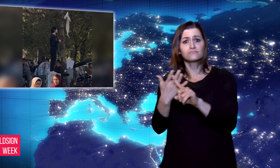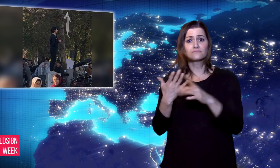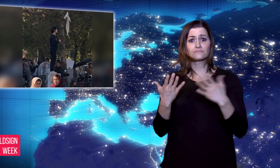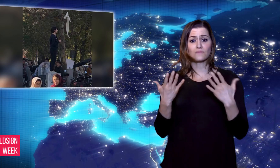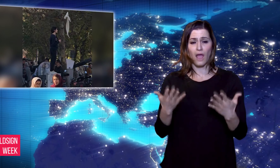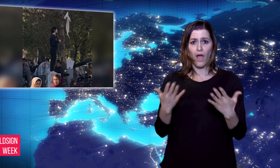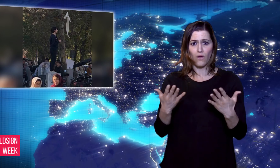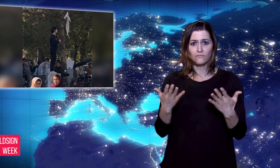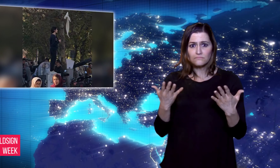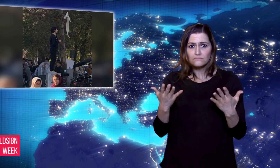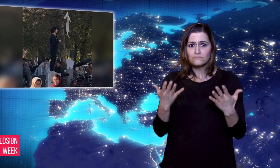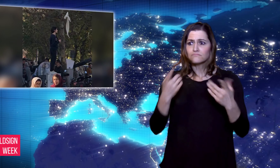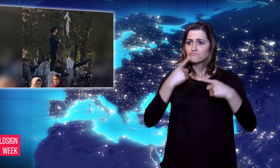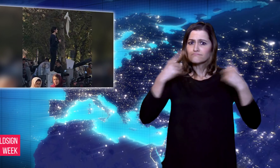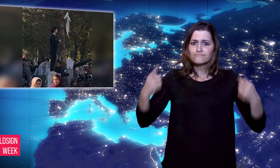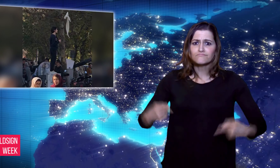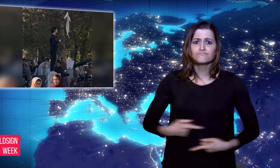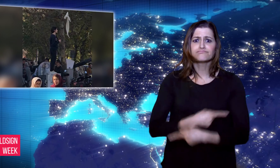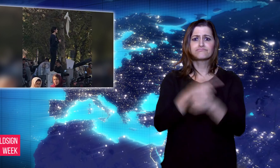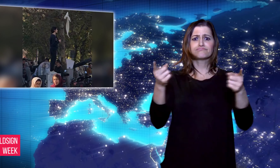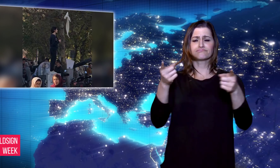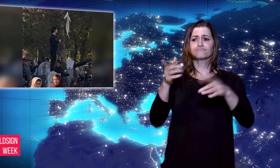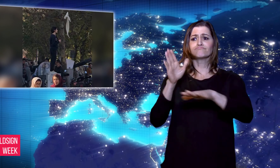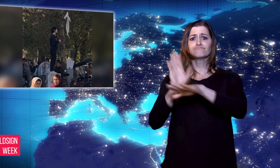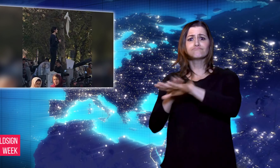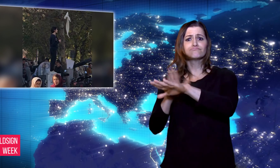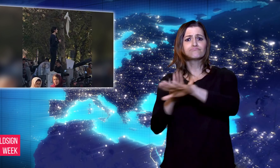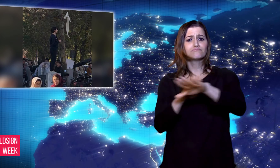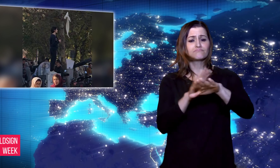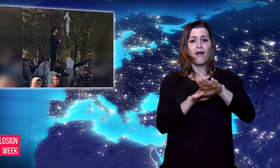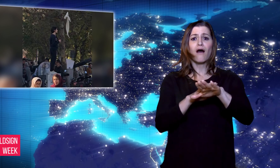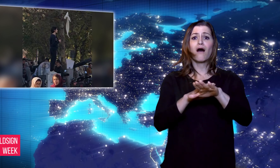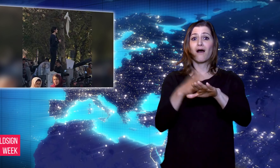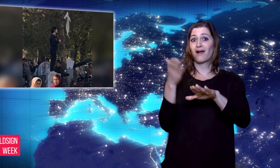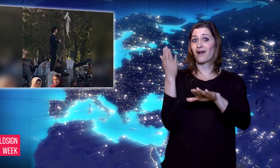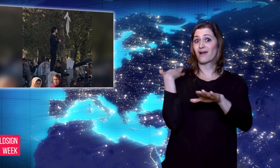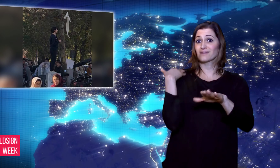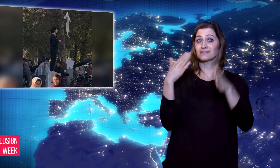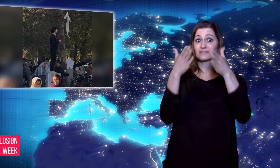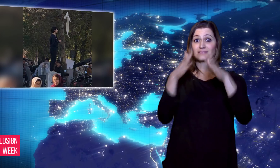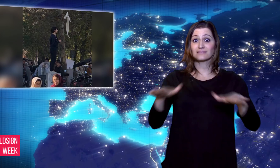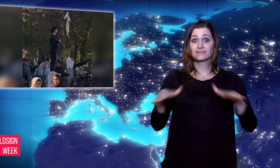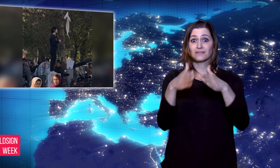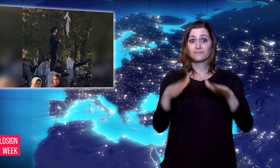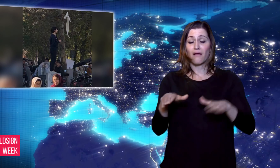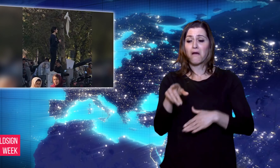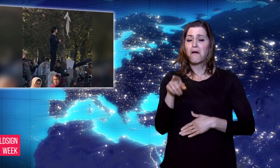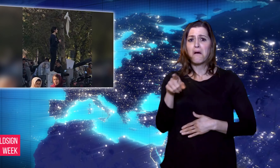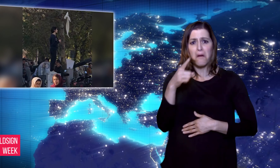Iran president Hassan